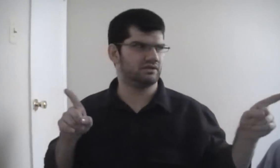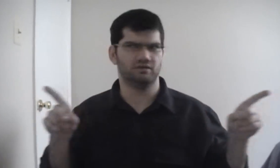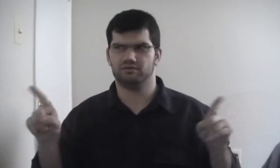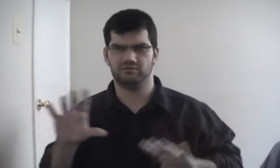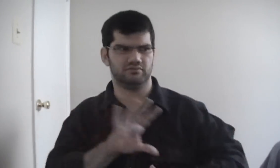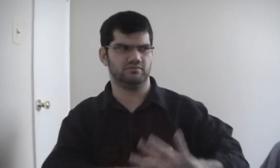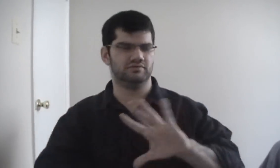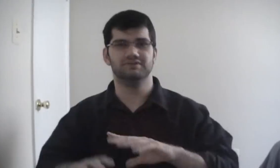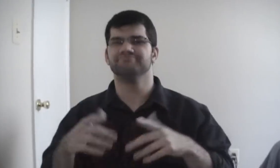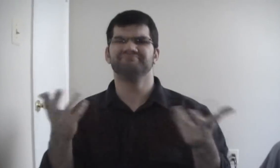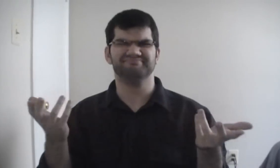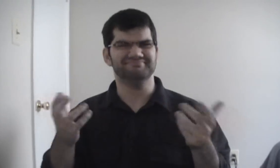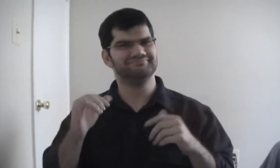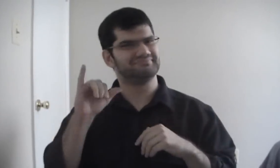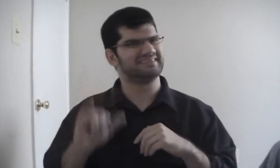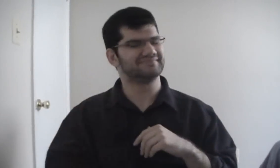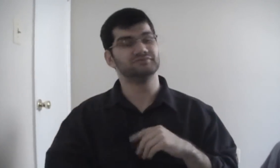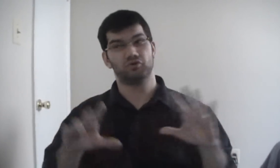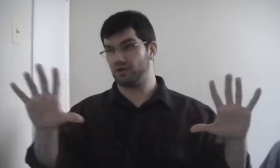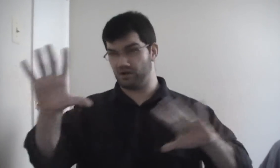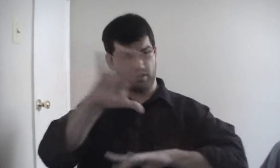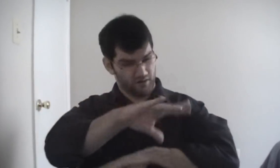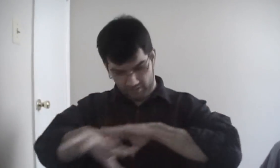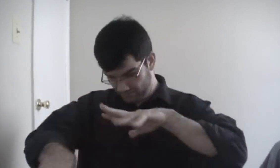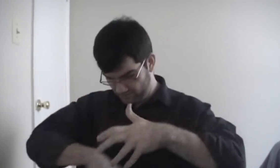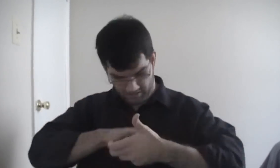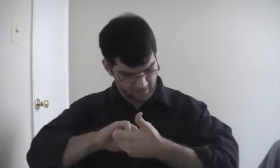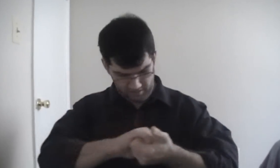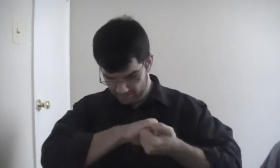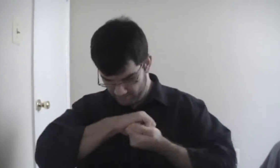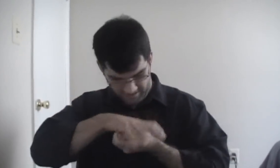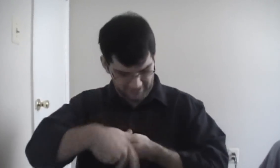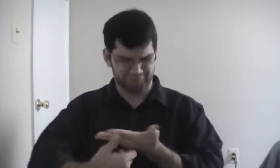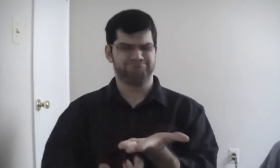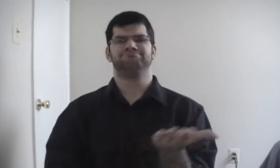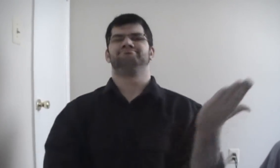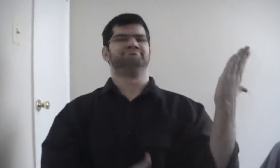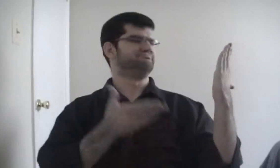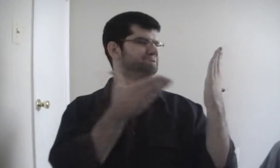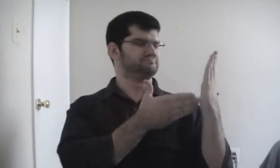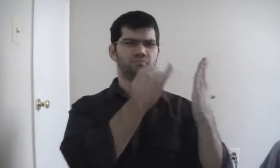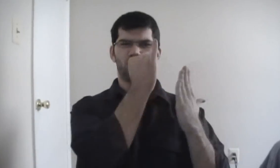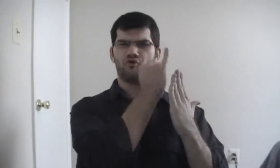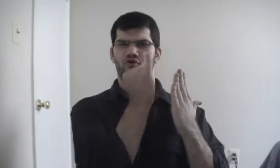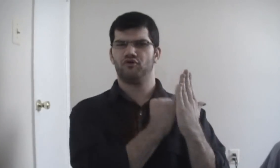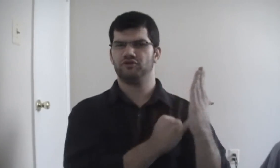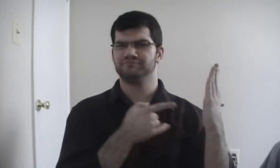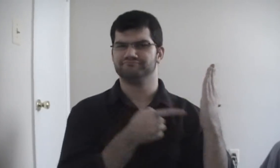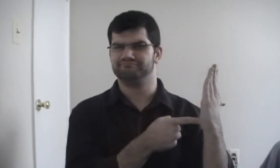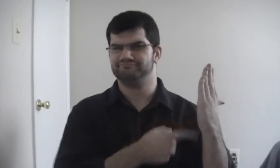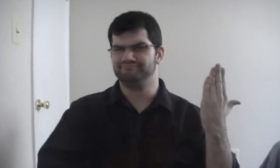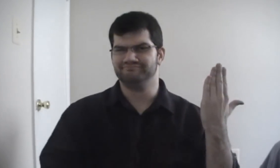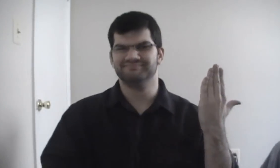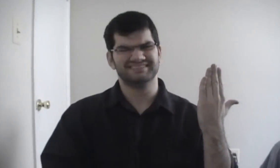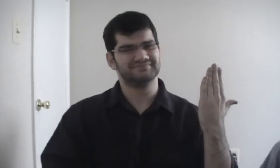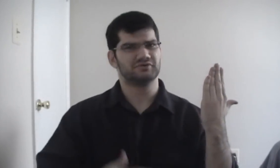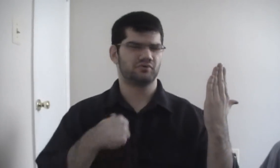That struggle is shown on her artwork.